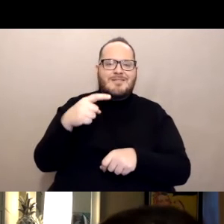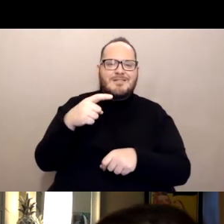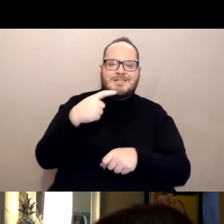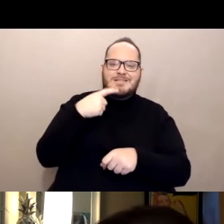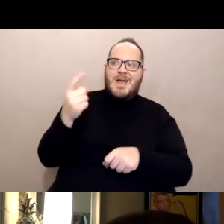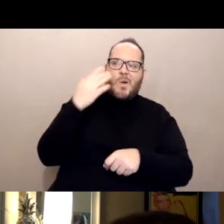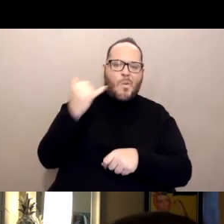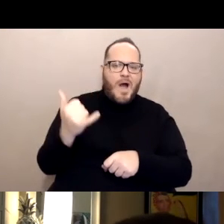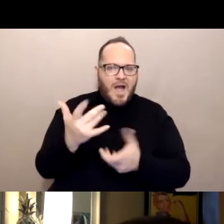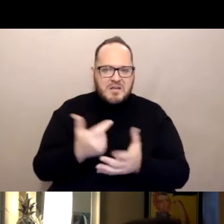It's your decision.